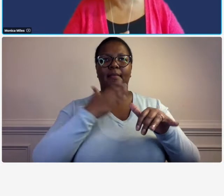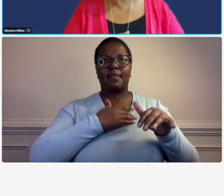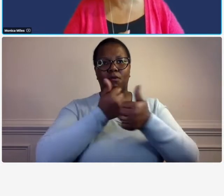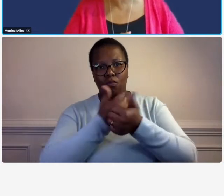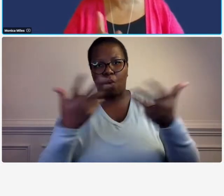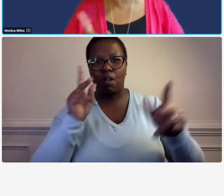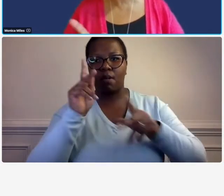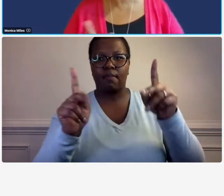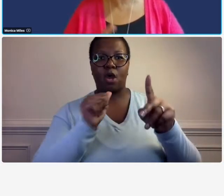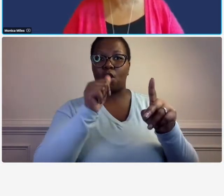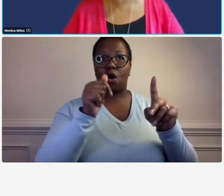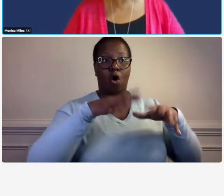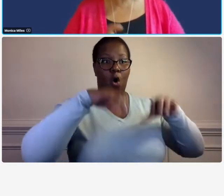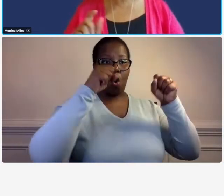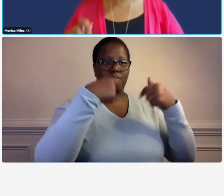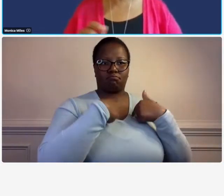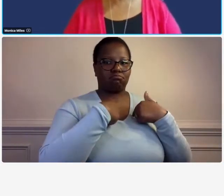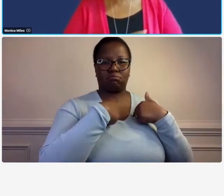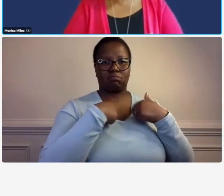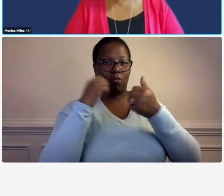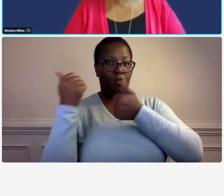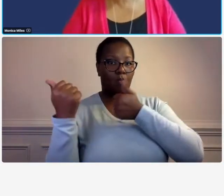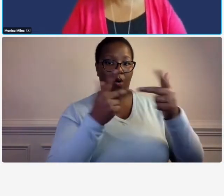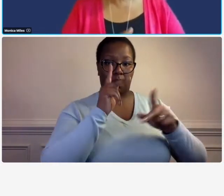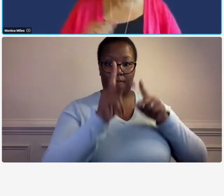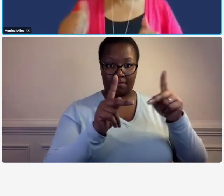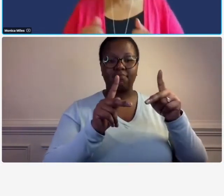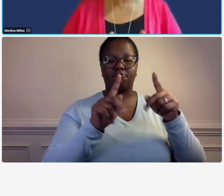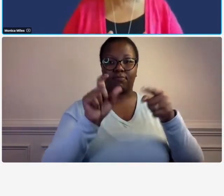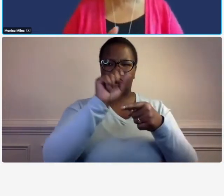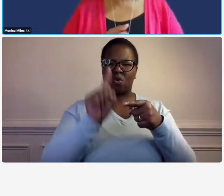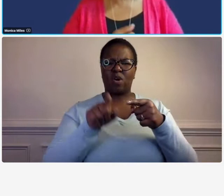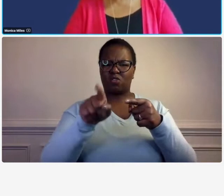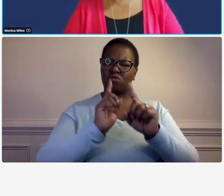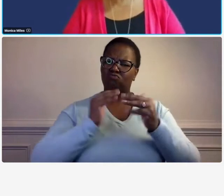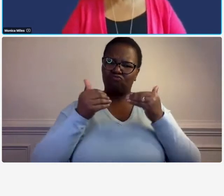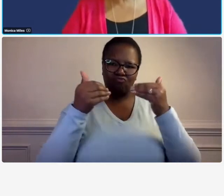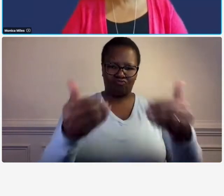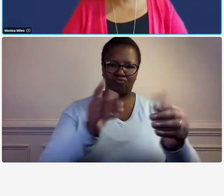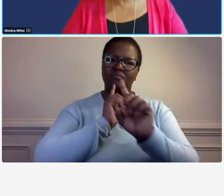um just the host so here's the question and you can go ahead and answer honestly do you